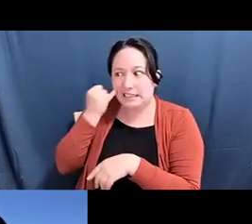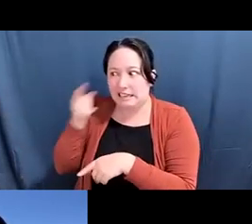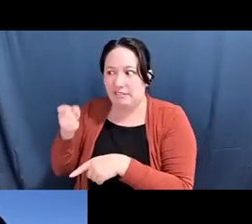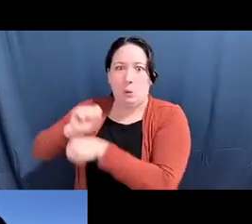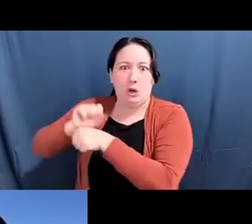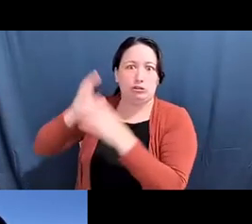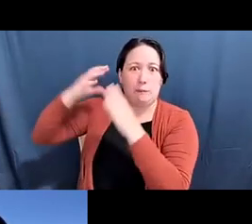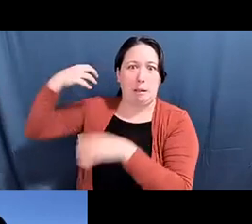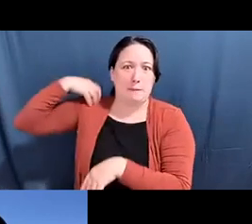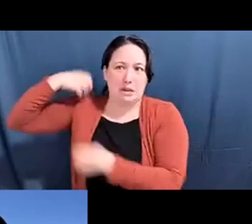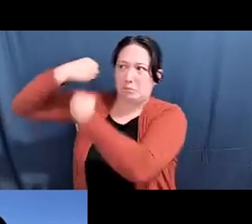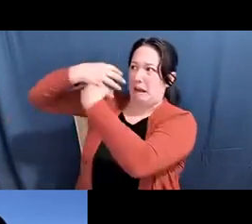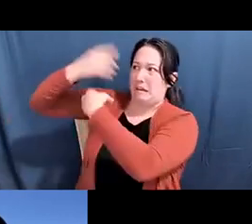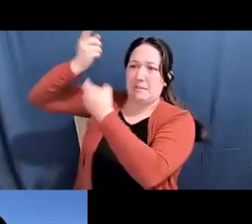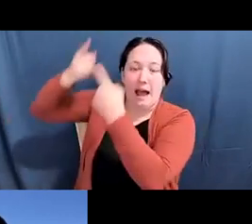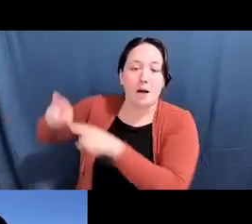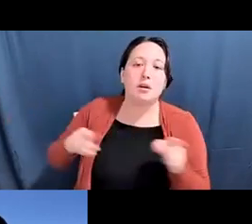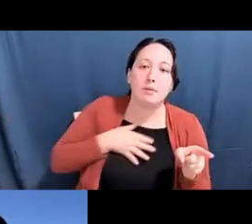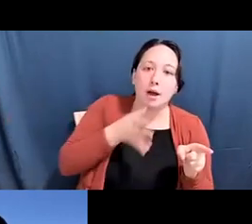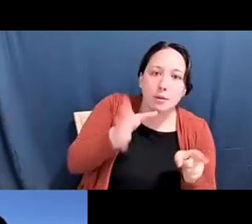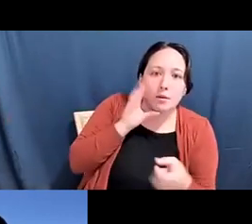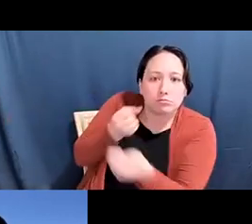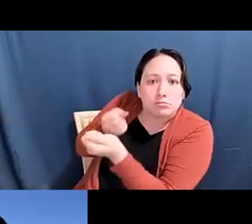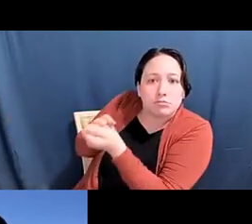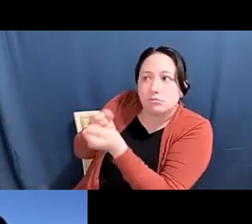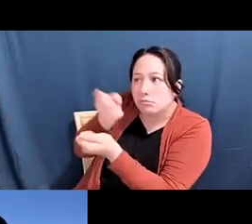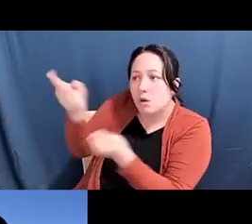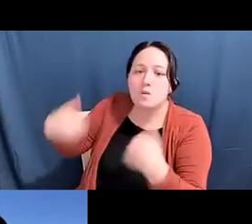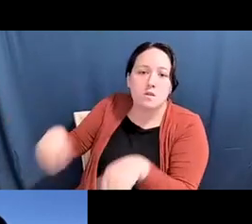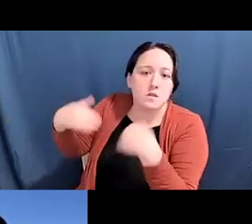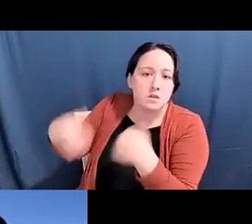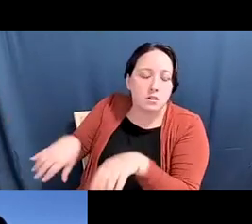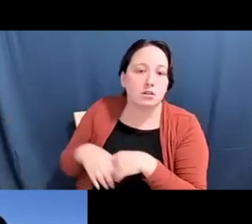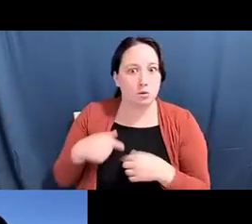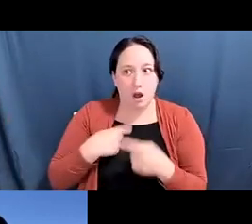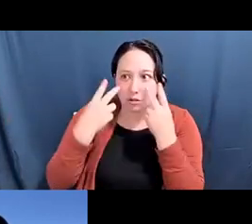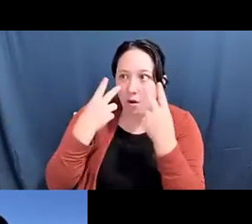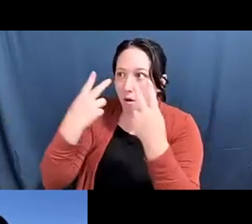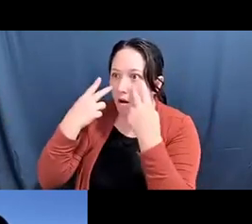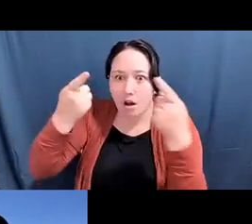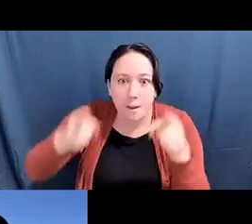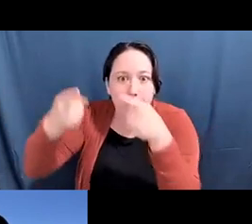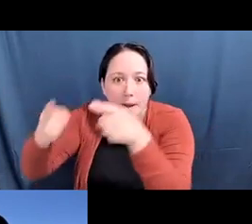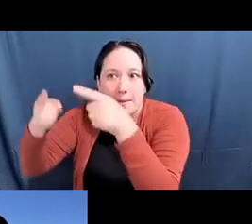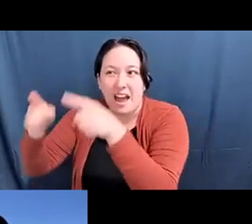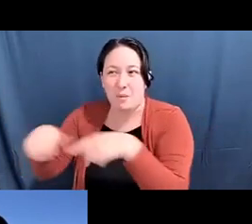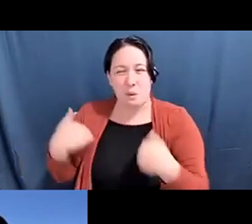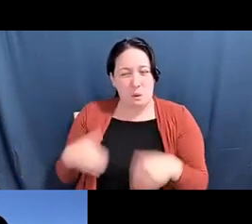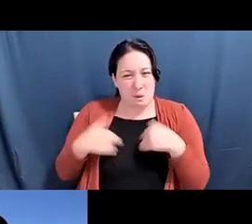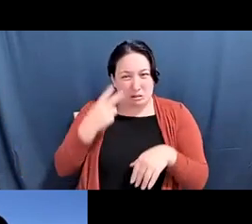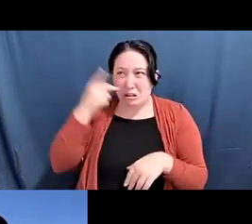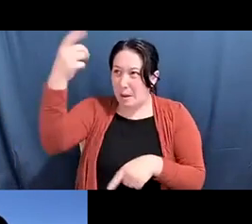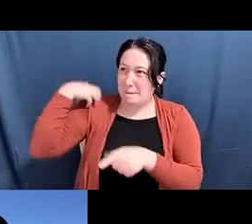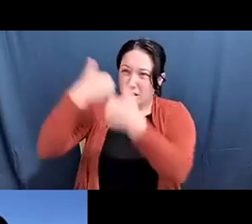pam tau lee: And the... there... there are various incidents that I witnessed in terms of the cruelty of the bosses in the garment factories.